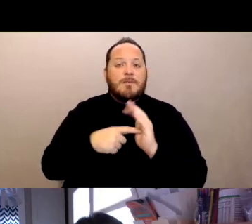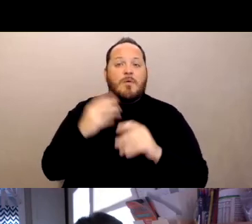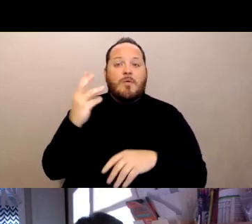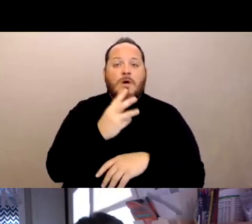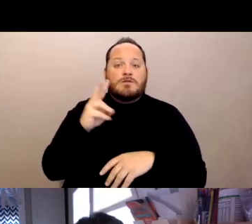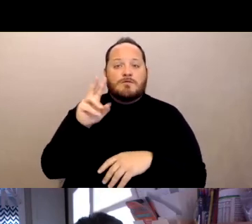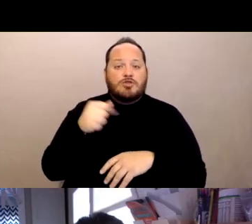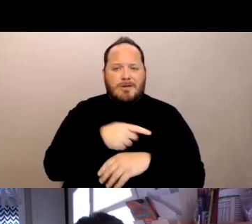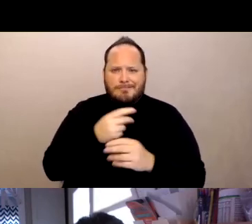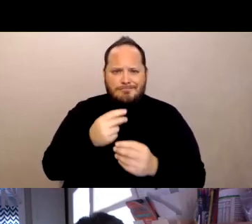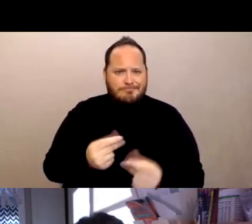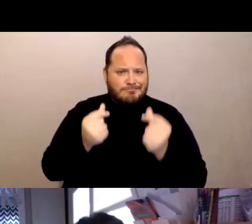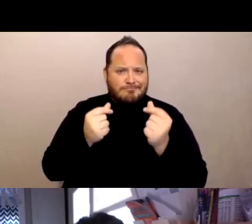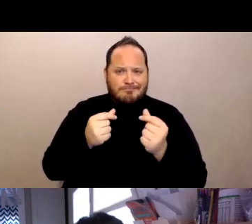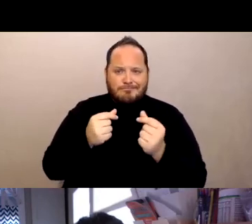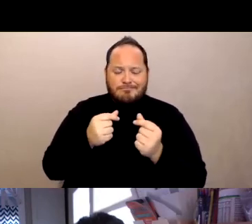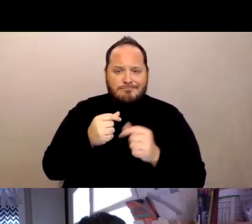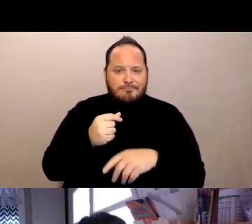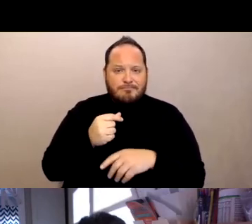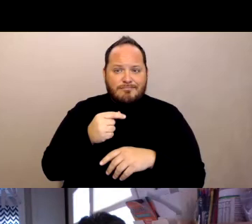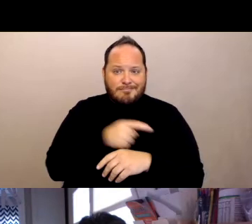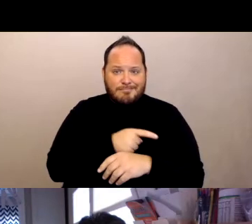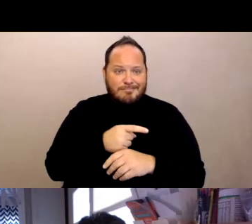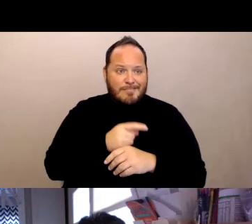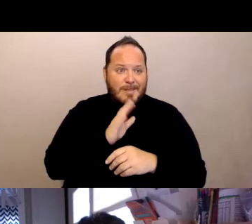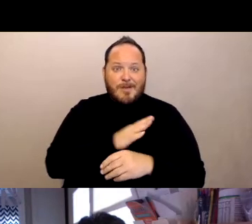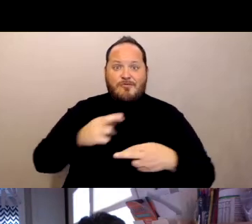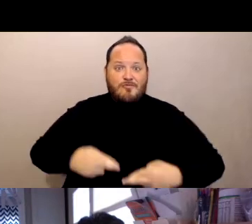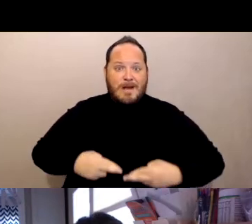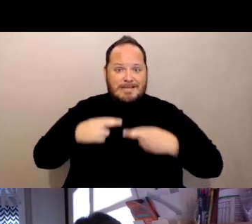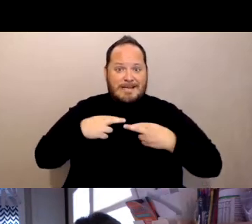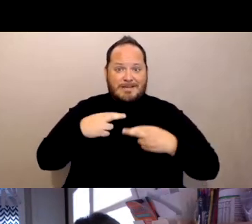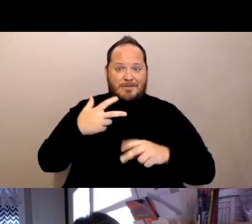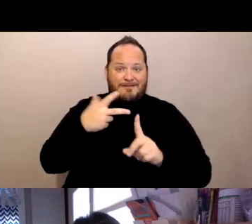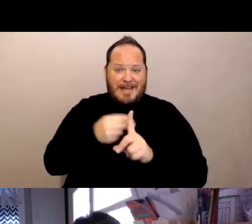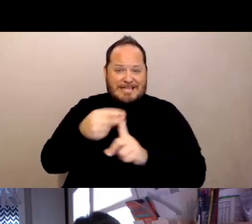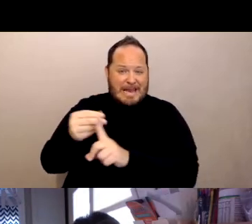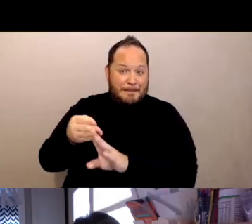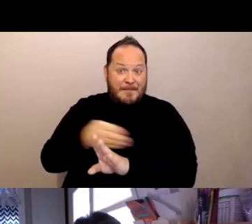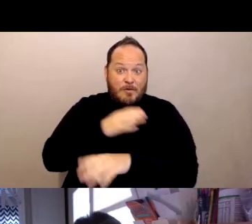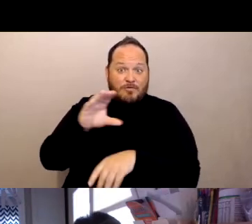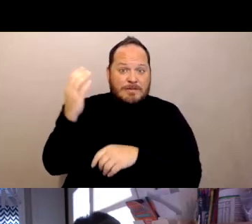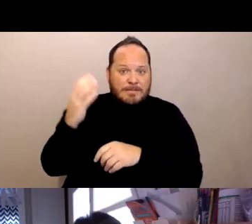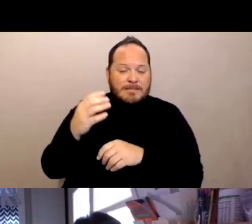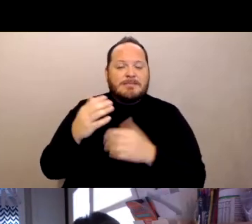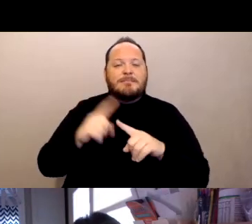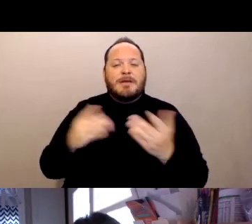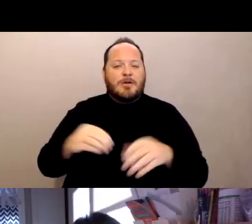they had residents being vaccinated before Christmas but in California it didn't really get going in earnest